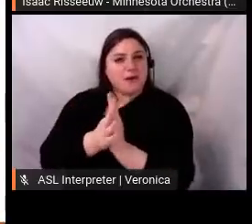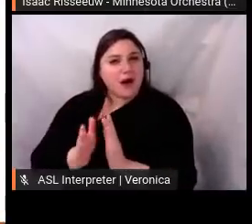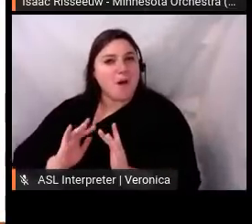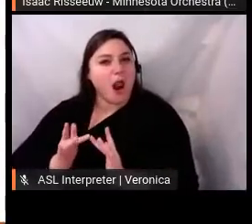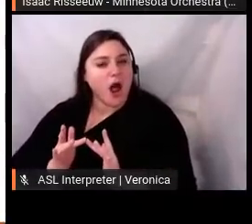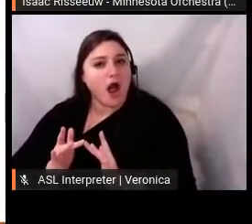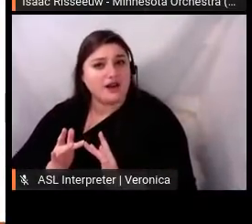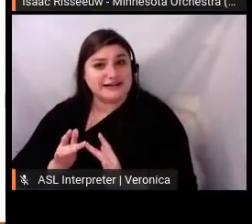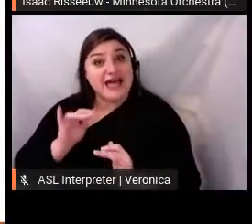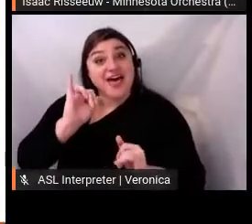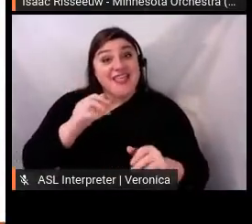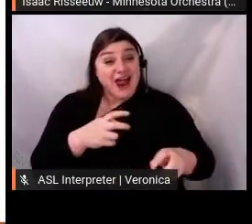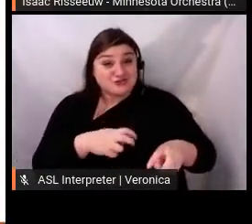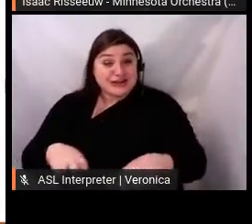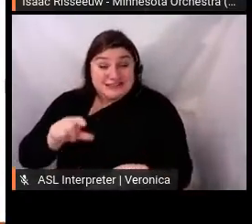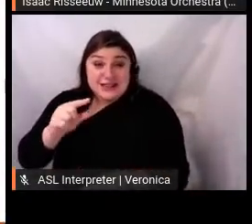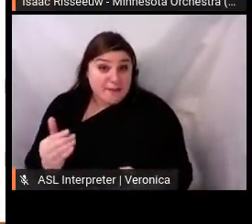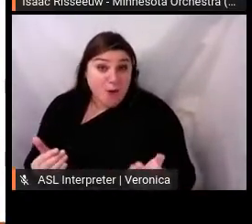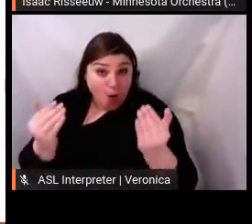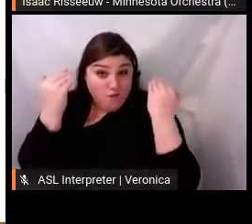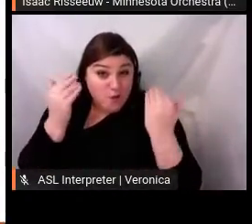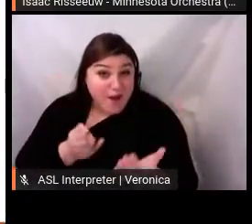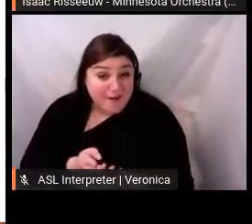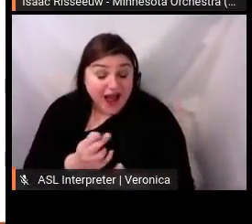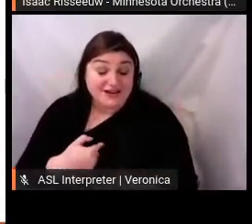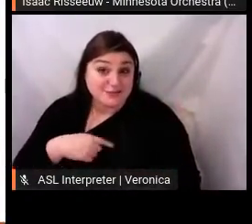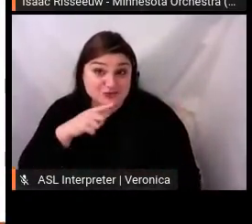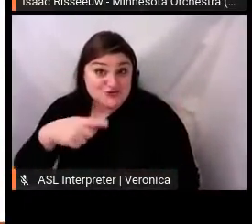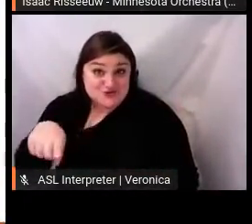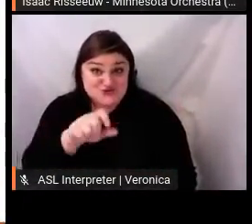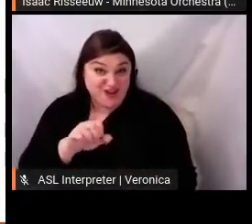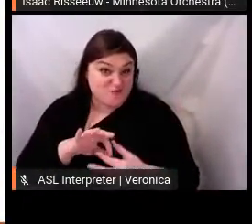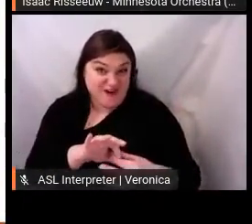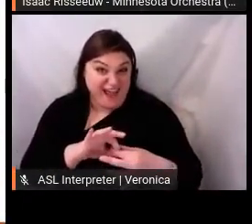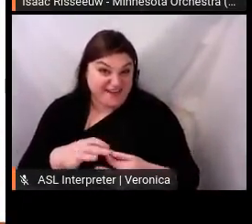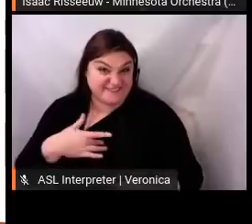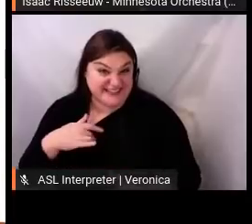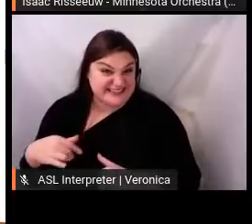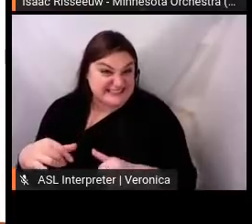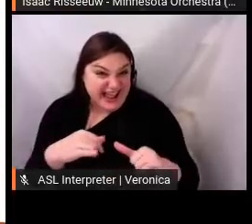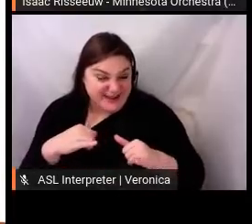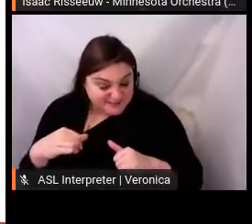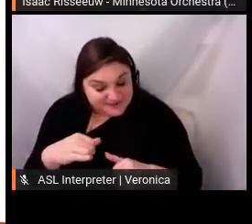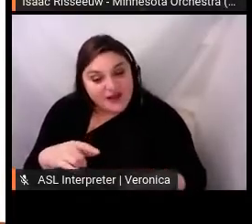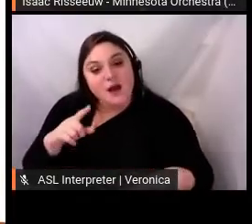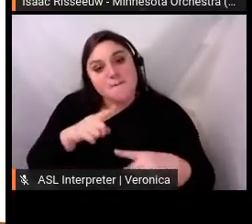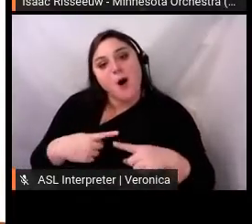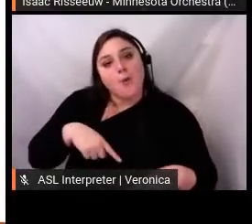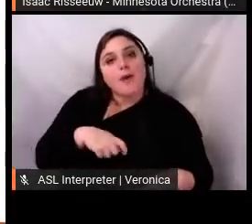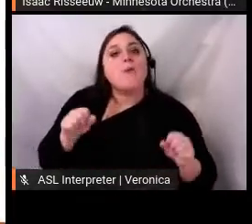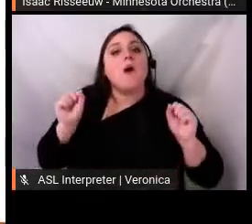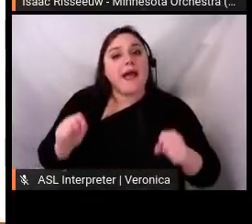overwhelming and unorganized, and I'm sure many of you can relate. We eventually established new systems in which leaders from musician,